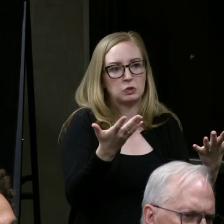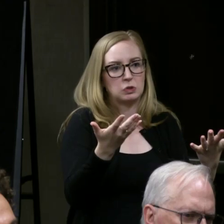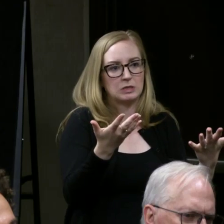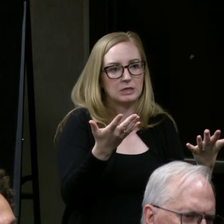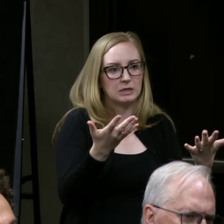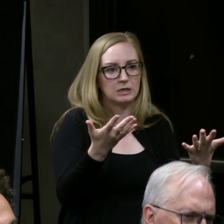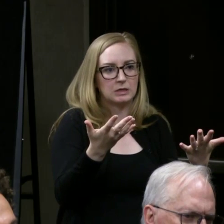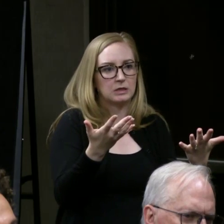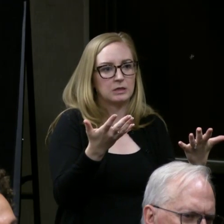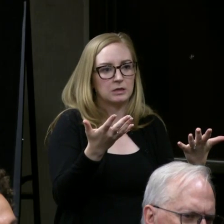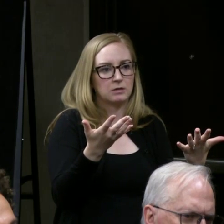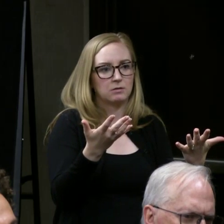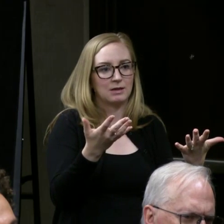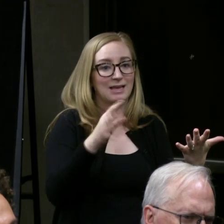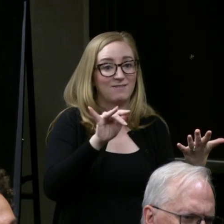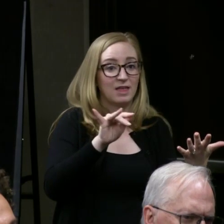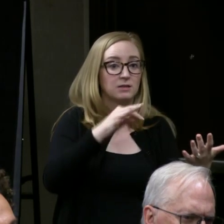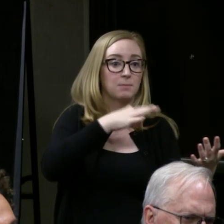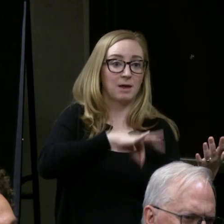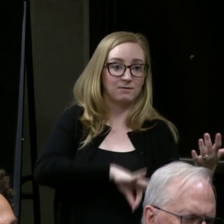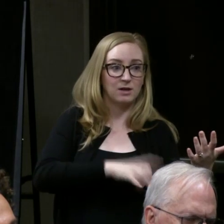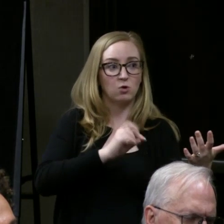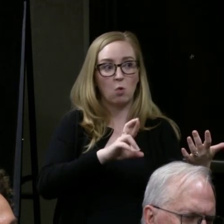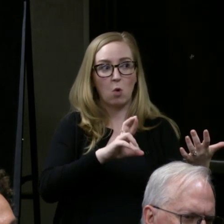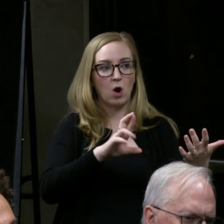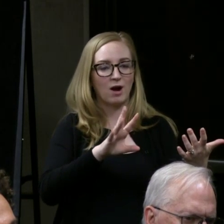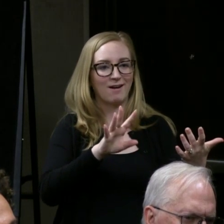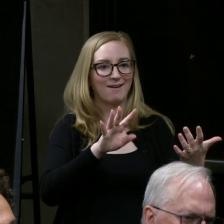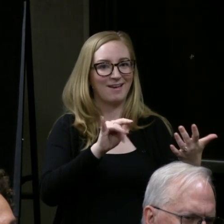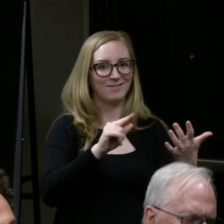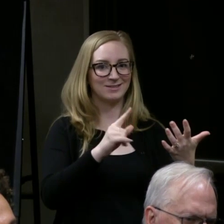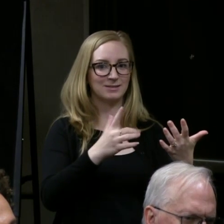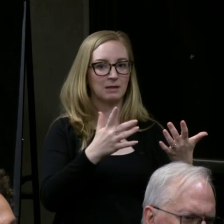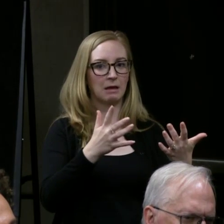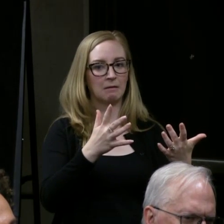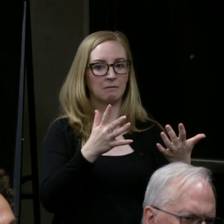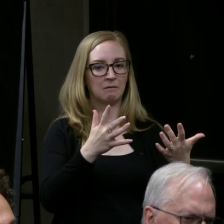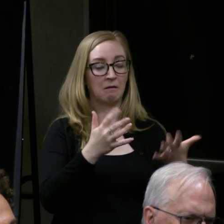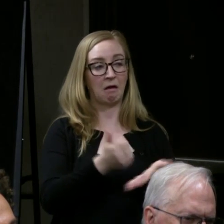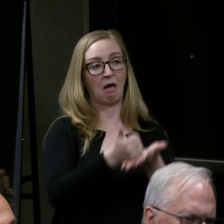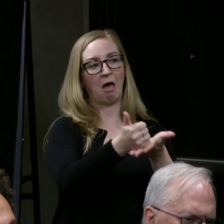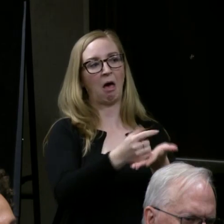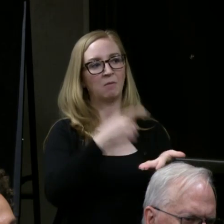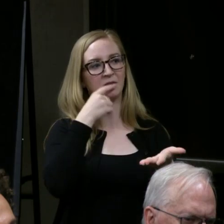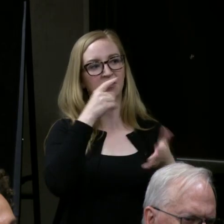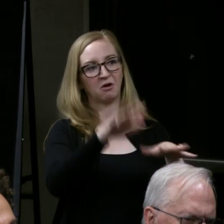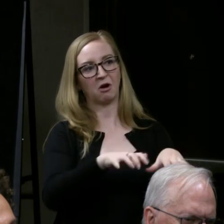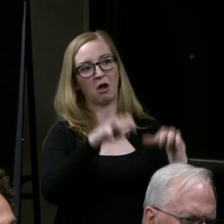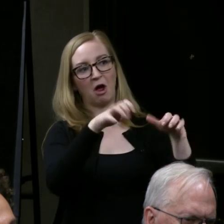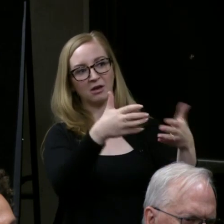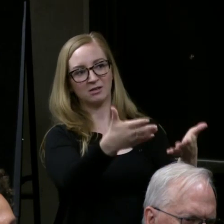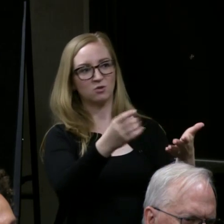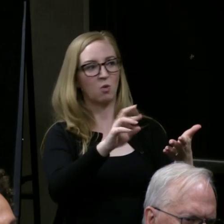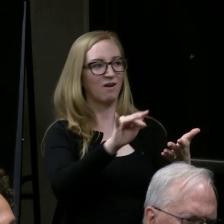Are we putting a crutch on hearing audiences by doing that or is it helpful?